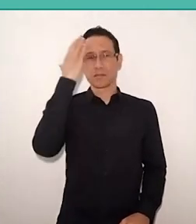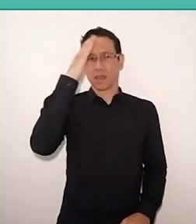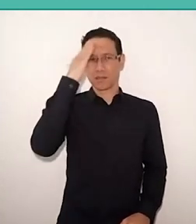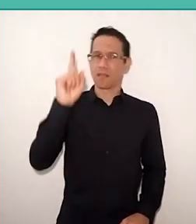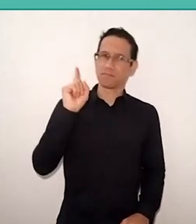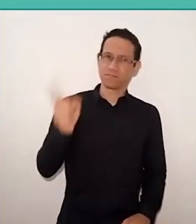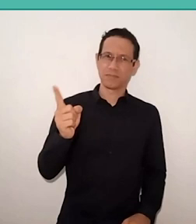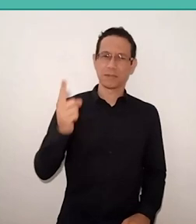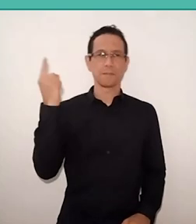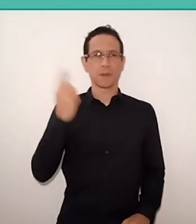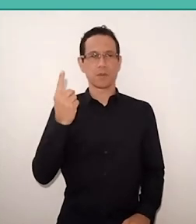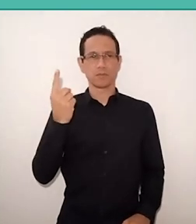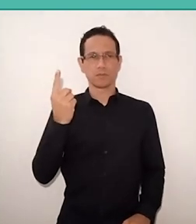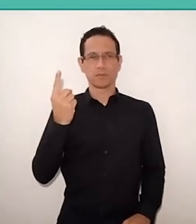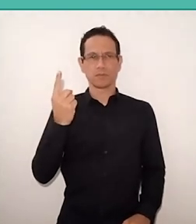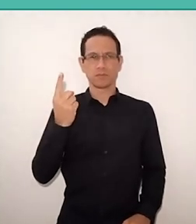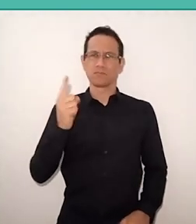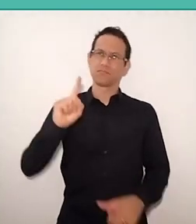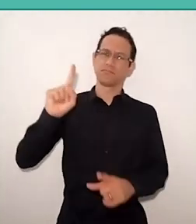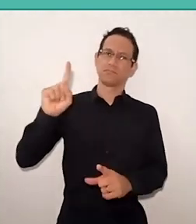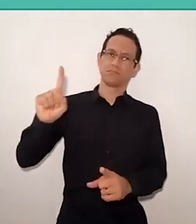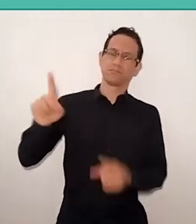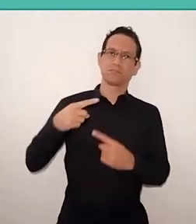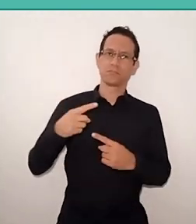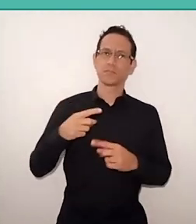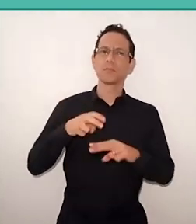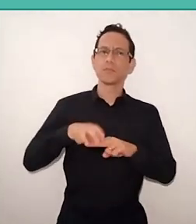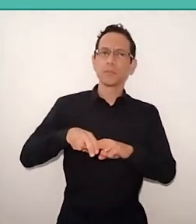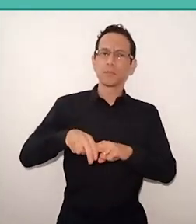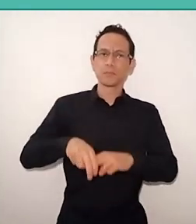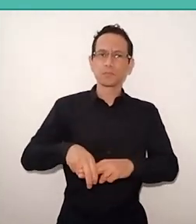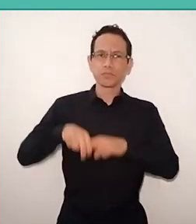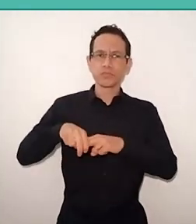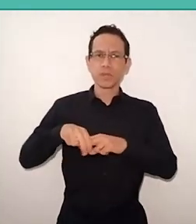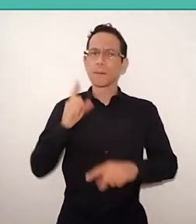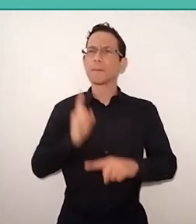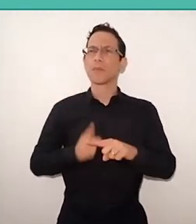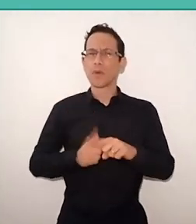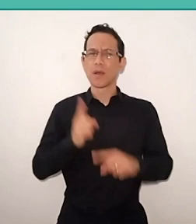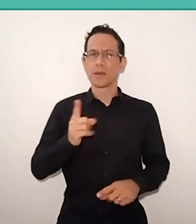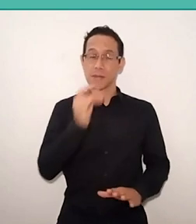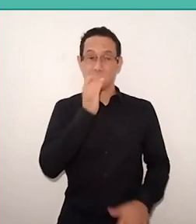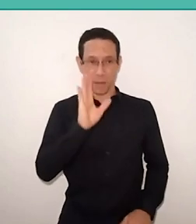what mobilized him against you. Let's imagine there in the attack on the Twin Towers